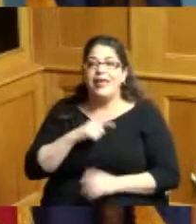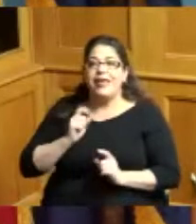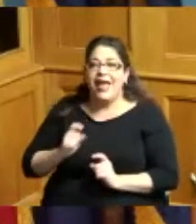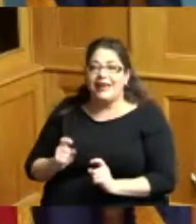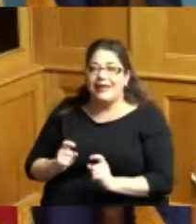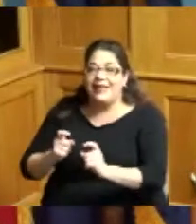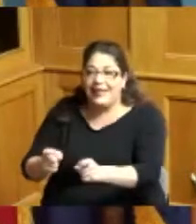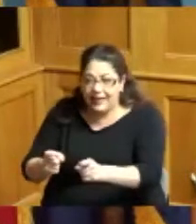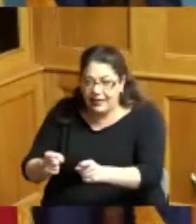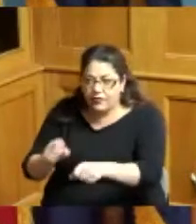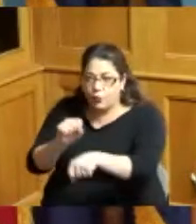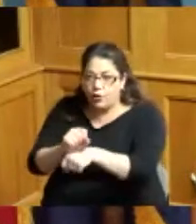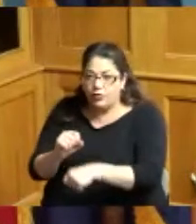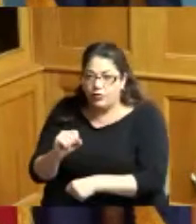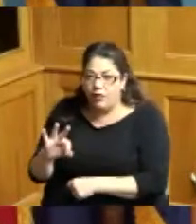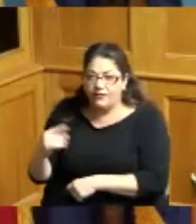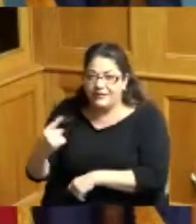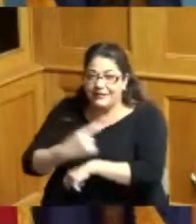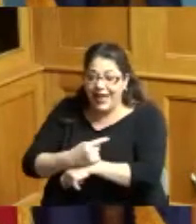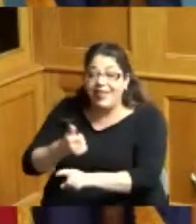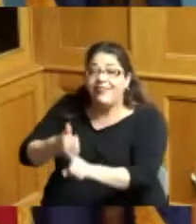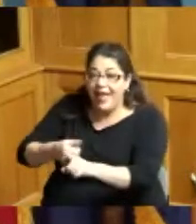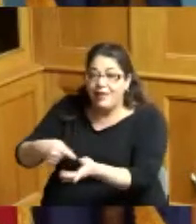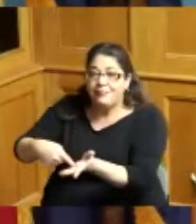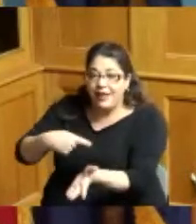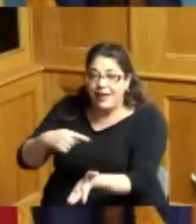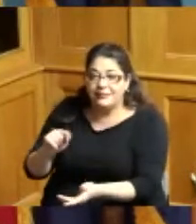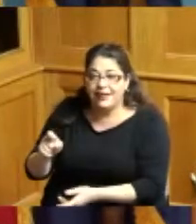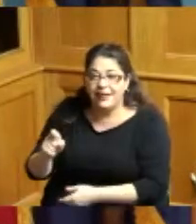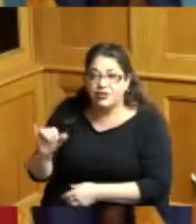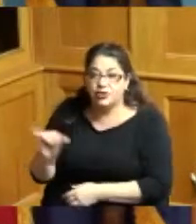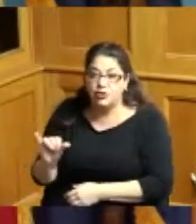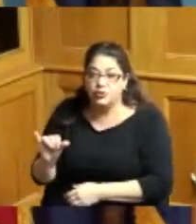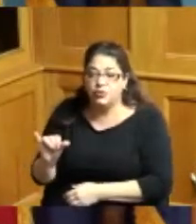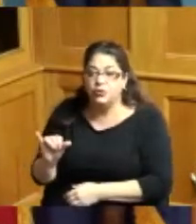who are also taxpayers because a lot of times we talk about the workers and we say oh the